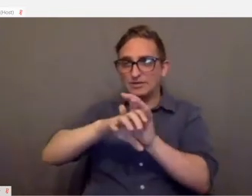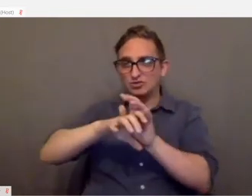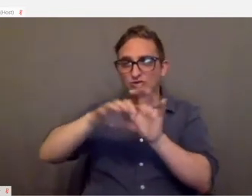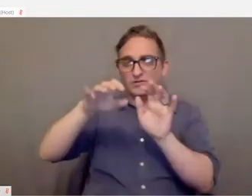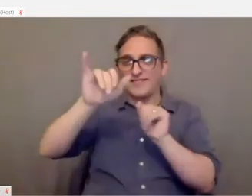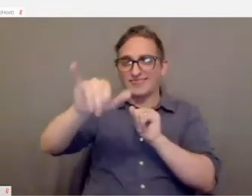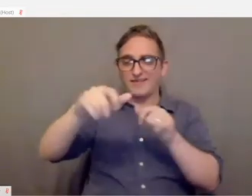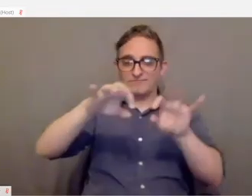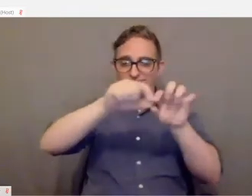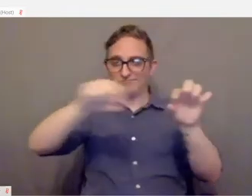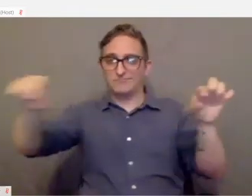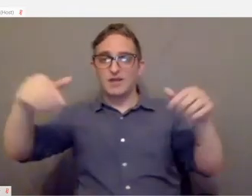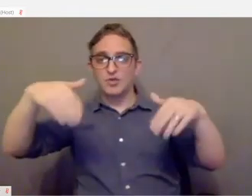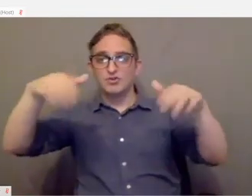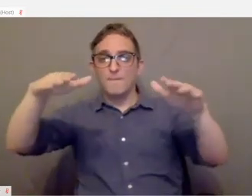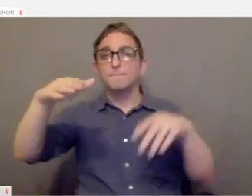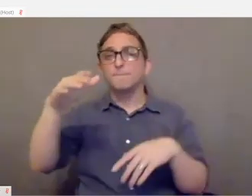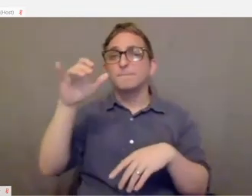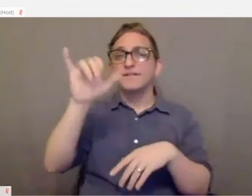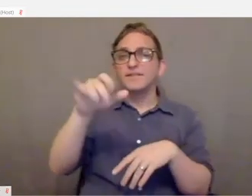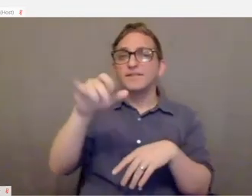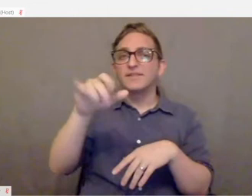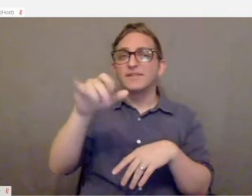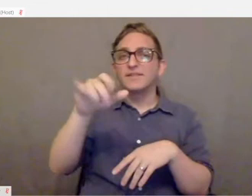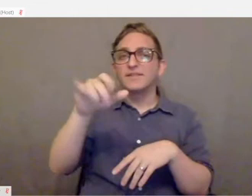you can see all of these different little symbols across the top.